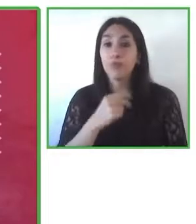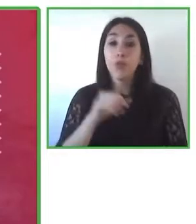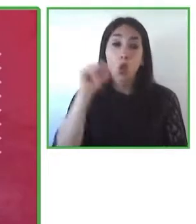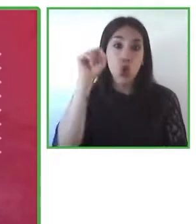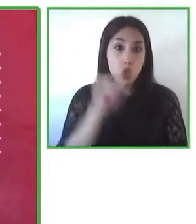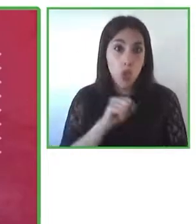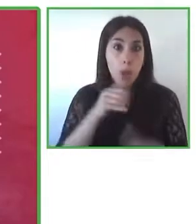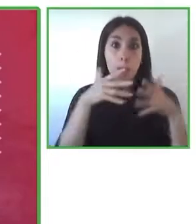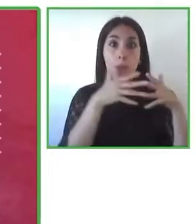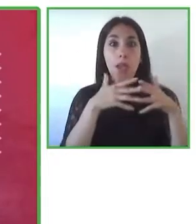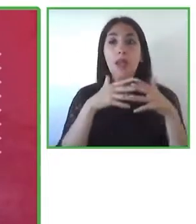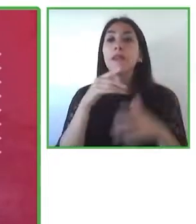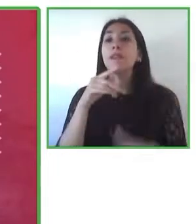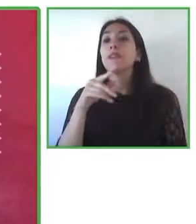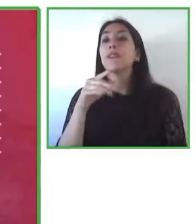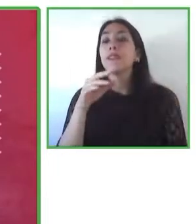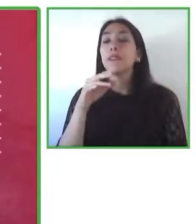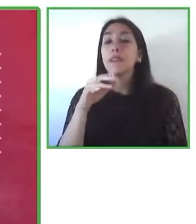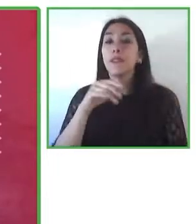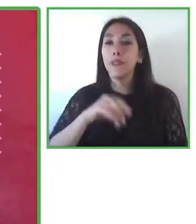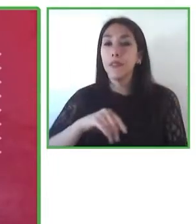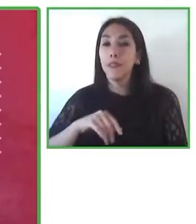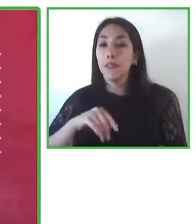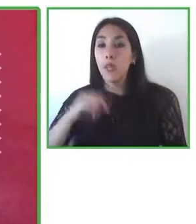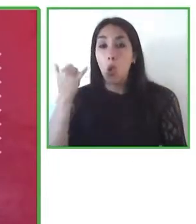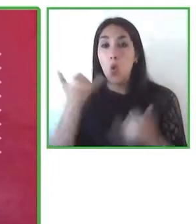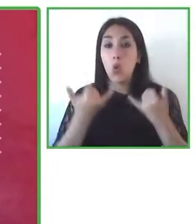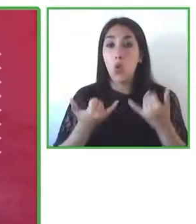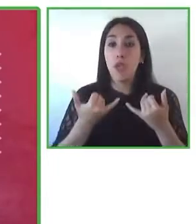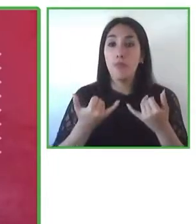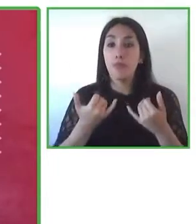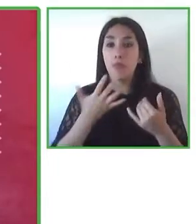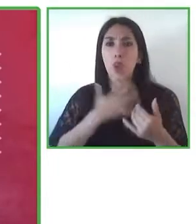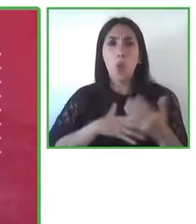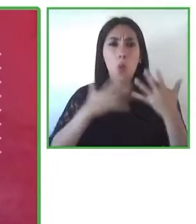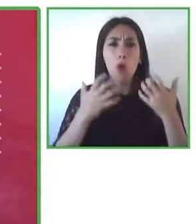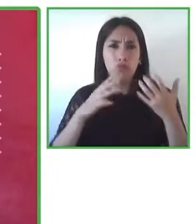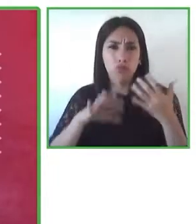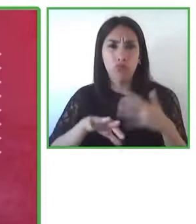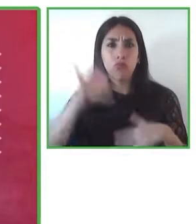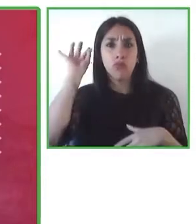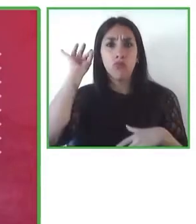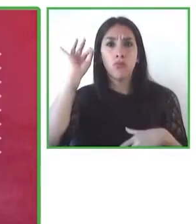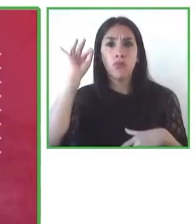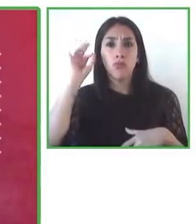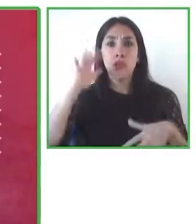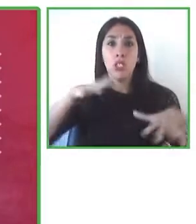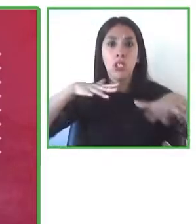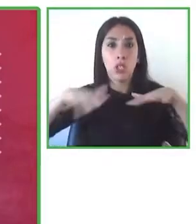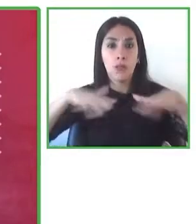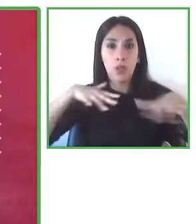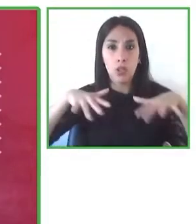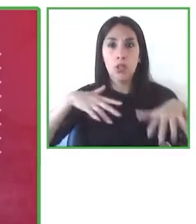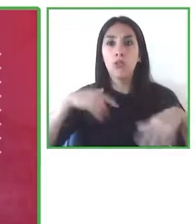in Latinamerica we would like to reach more with services with resources to be able to take more